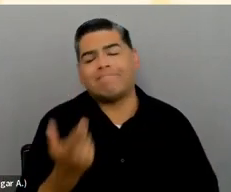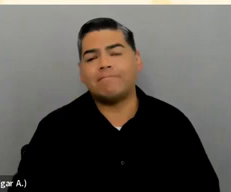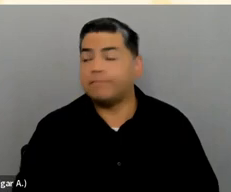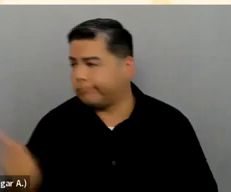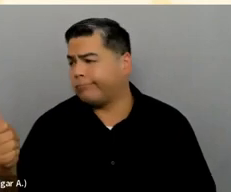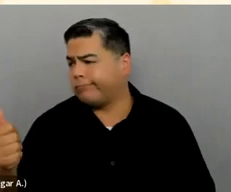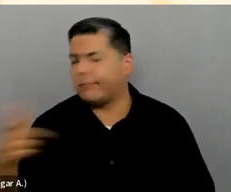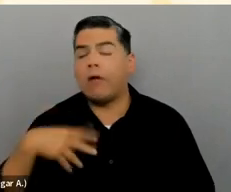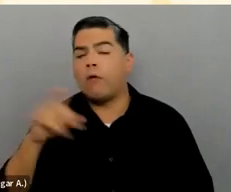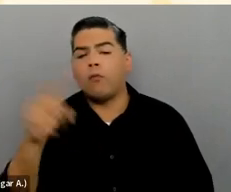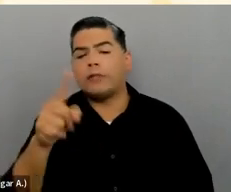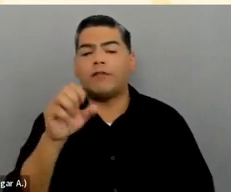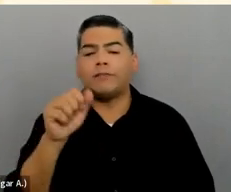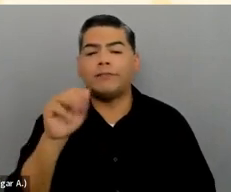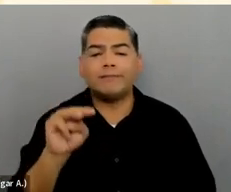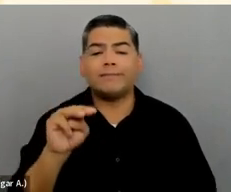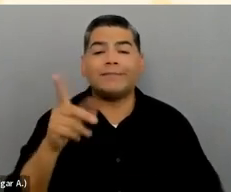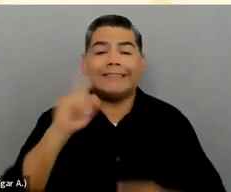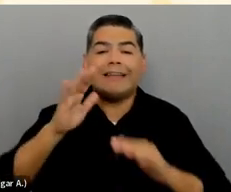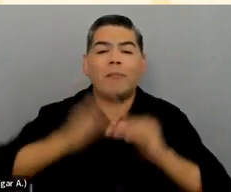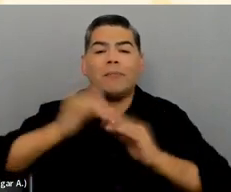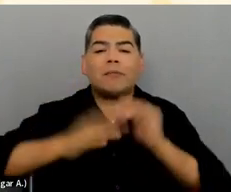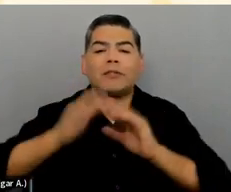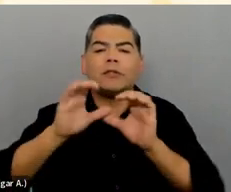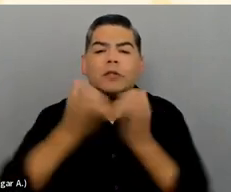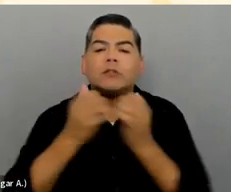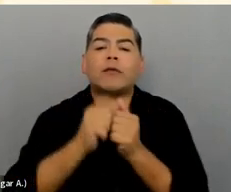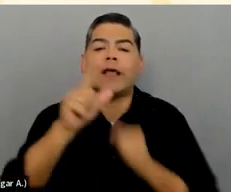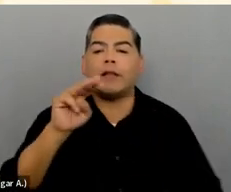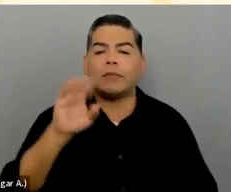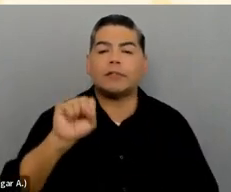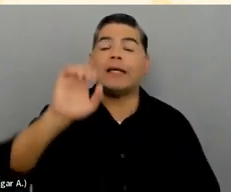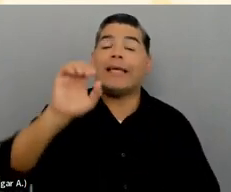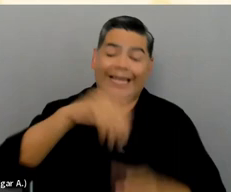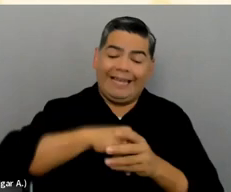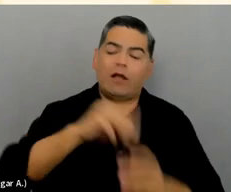Question from Sam: When building a course with an LMS in WordPress,